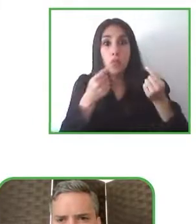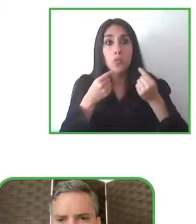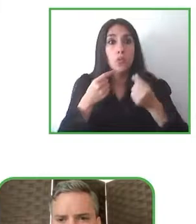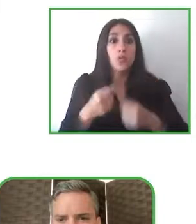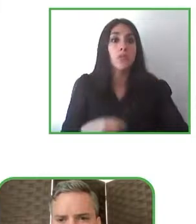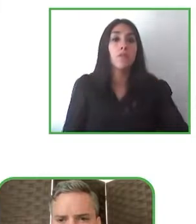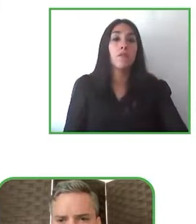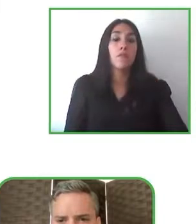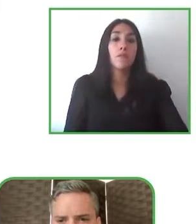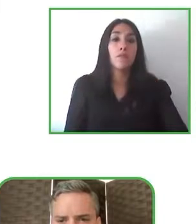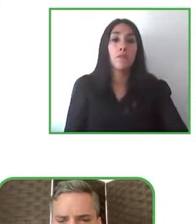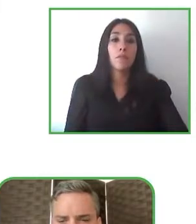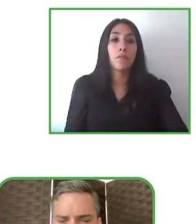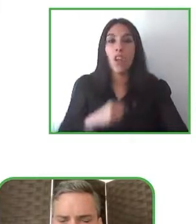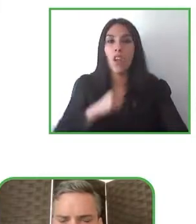Thank you very much for that question.